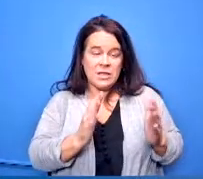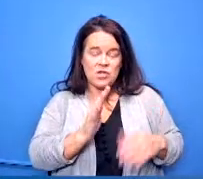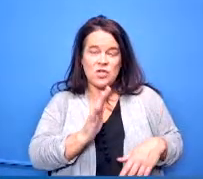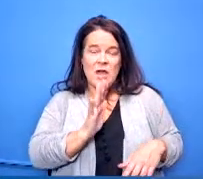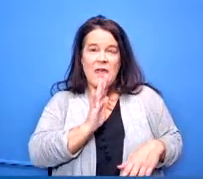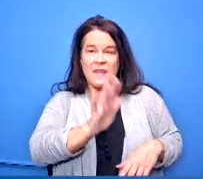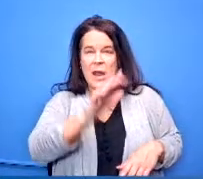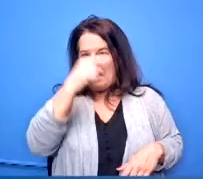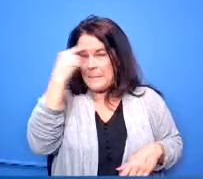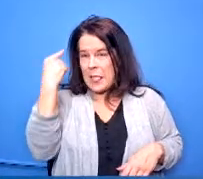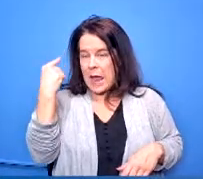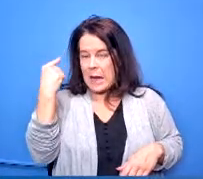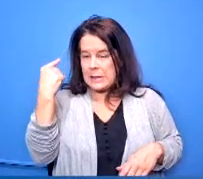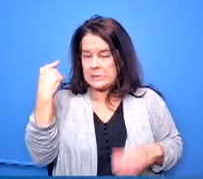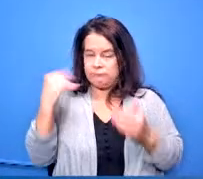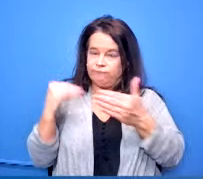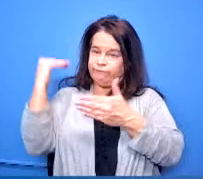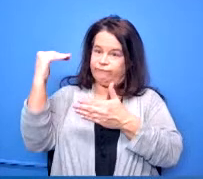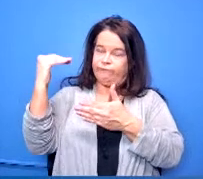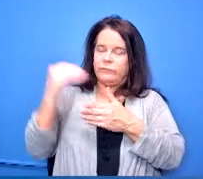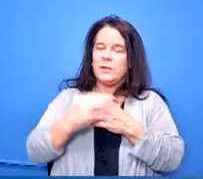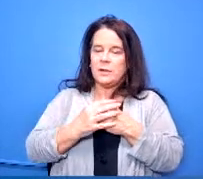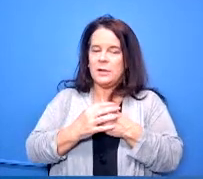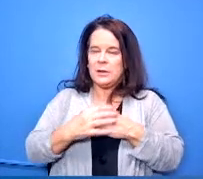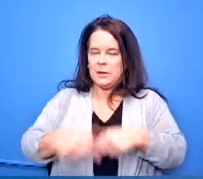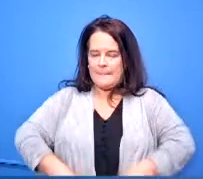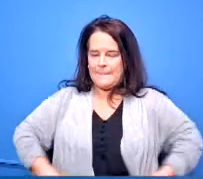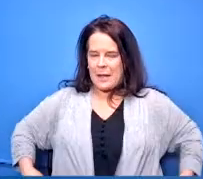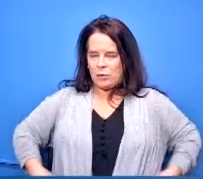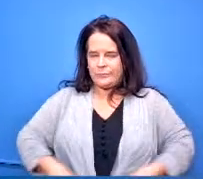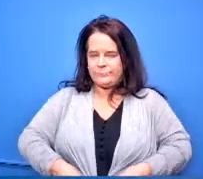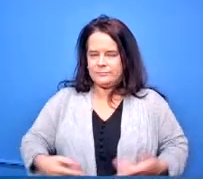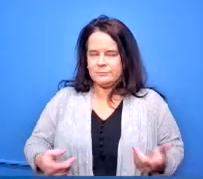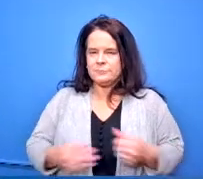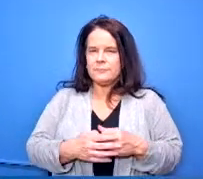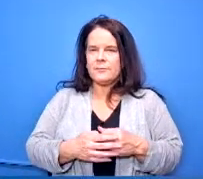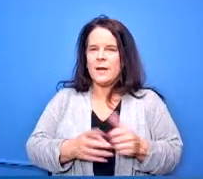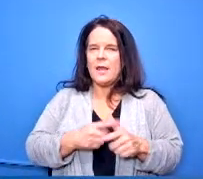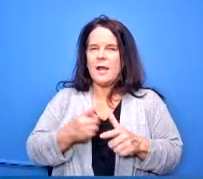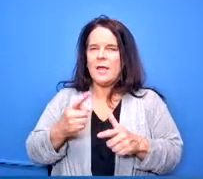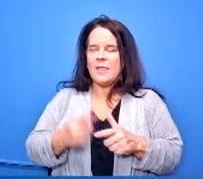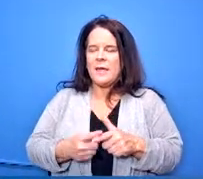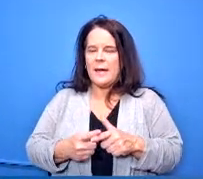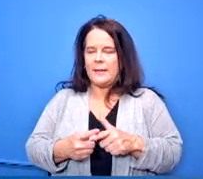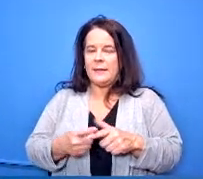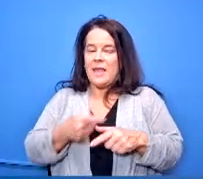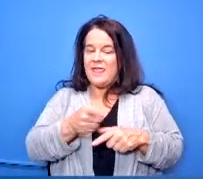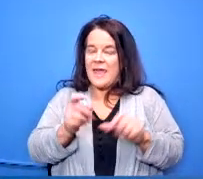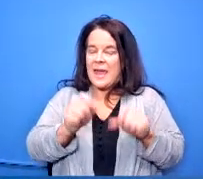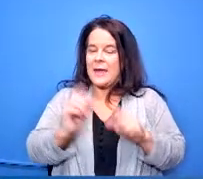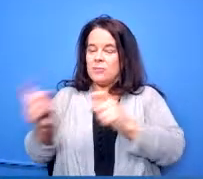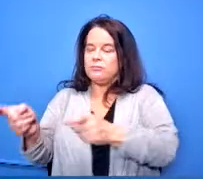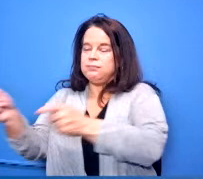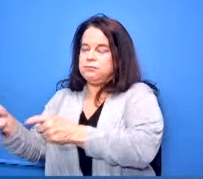and some of them are getting there and they can then in turn award these credentials to kids so